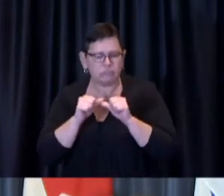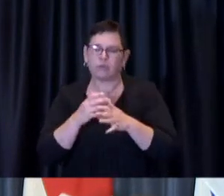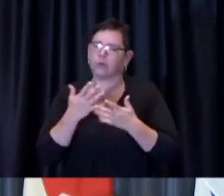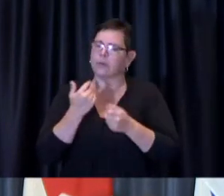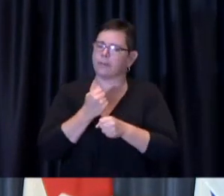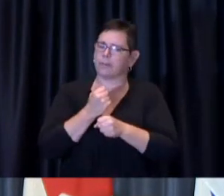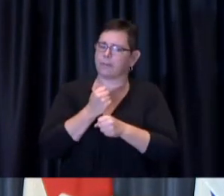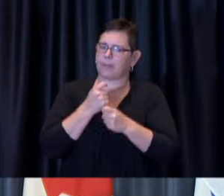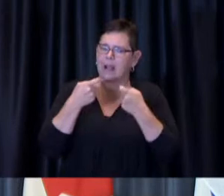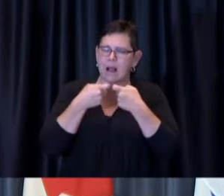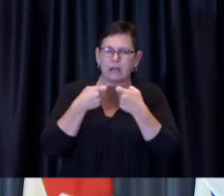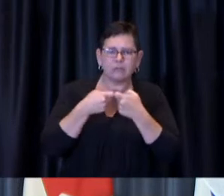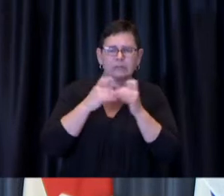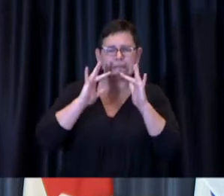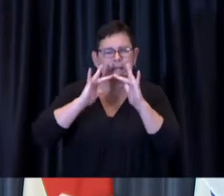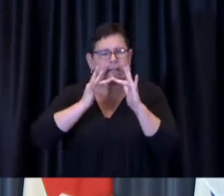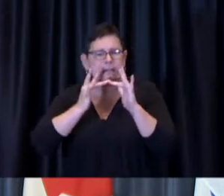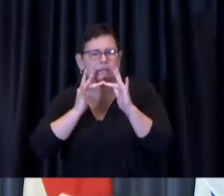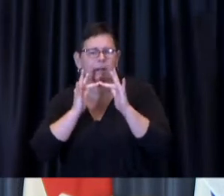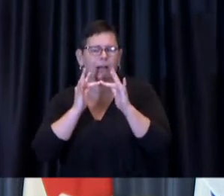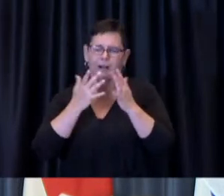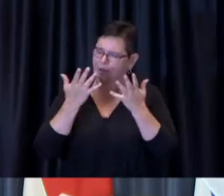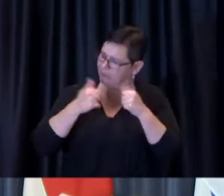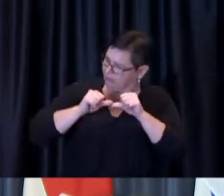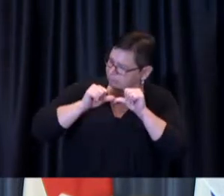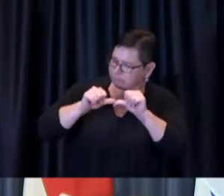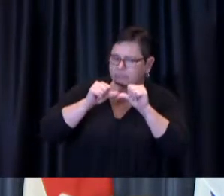complete digitization of the film permit system,